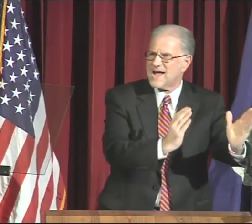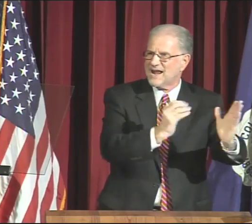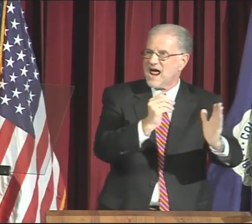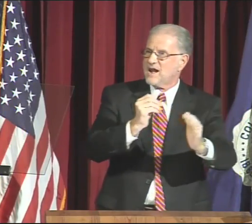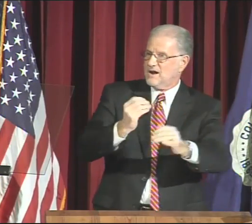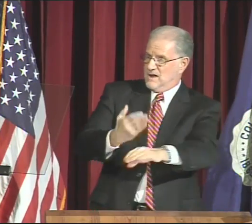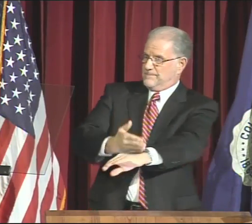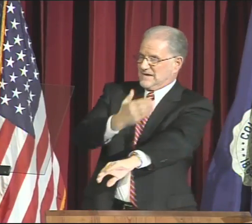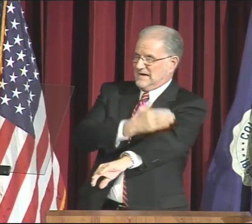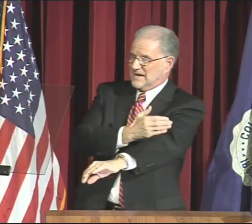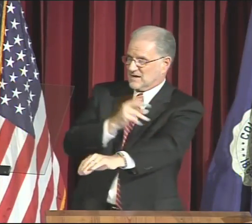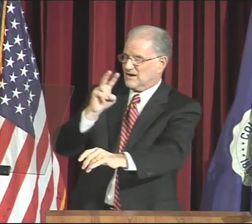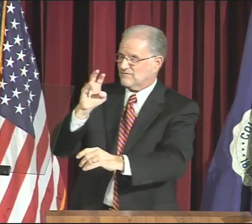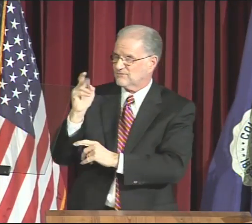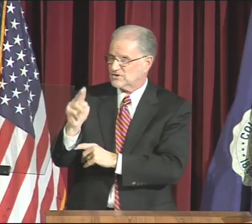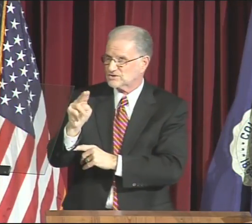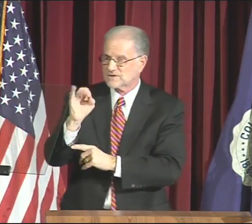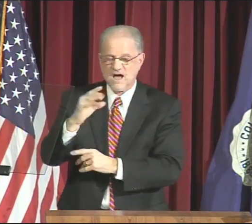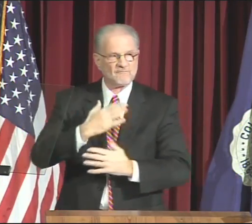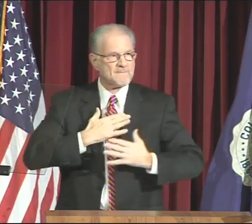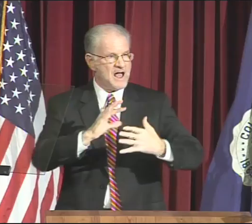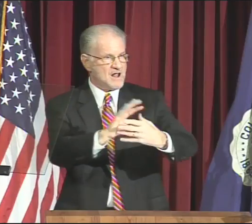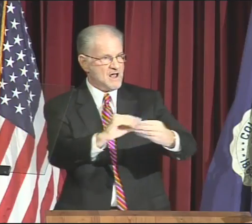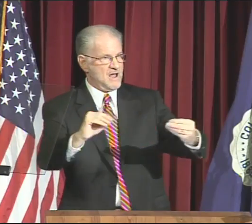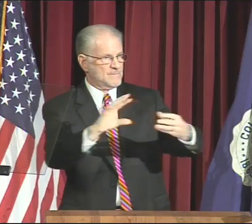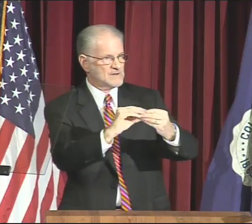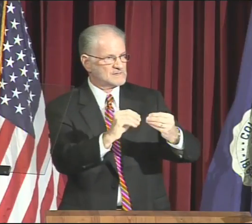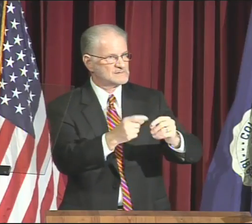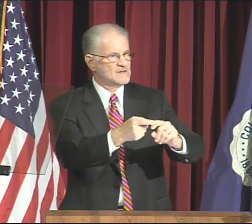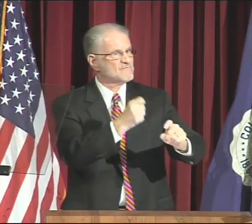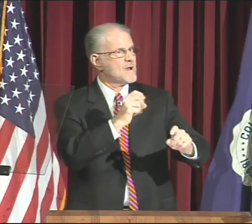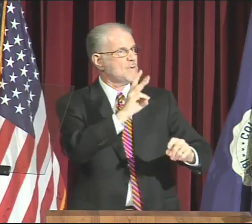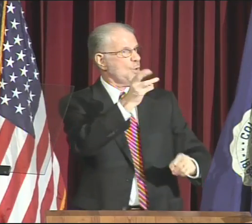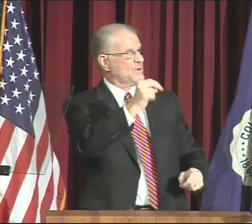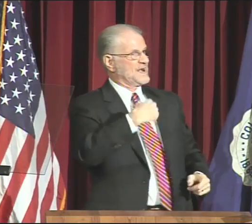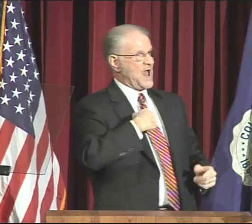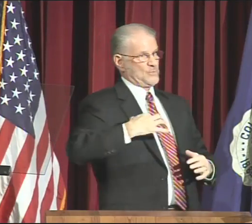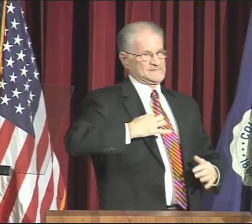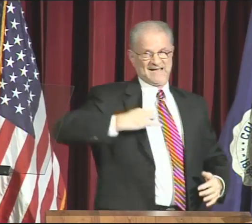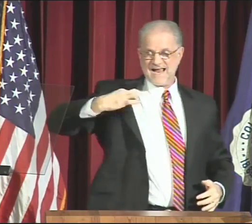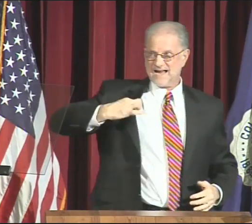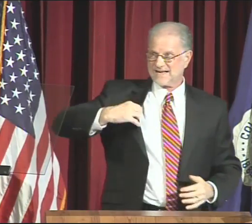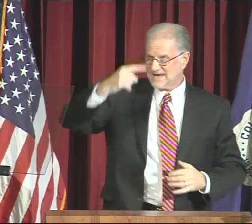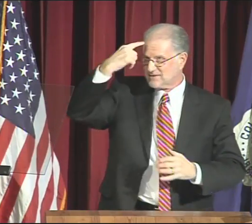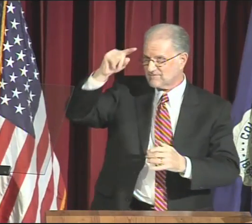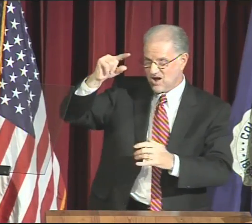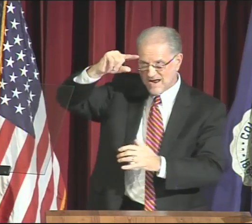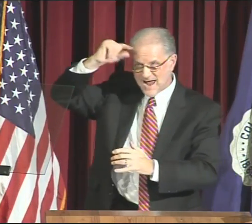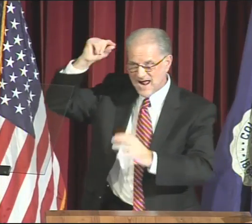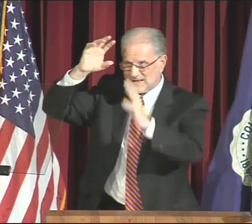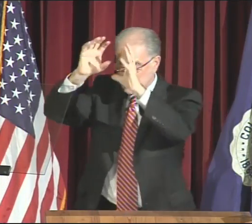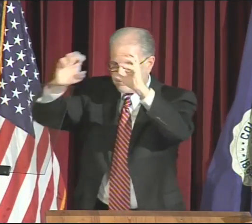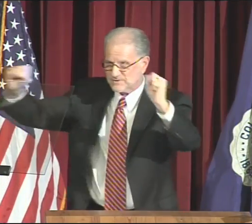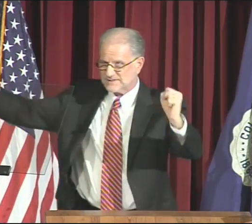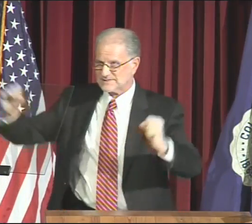the Gallaudet Strategic Plan, and an updated version of my comments from when I was a candidate